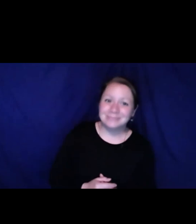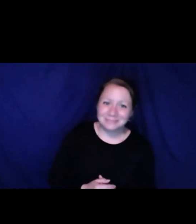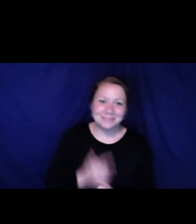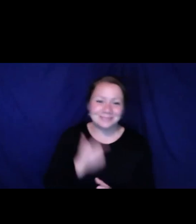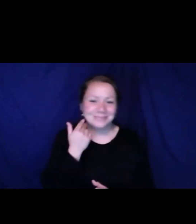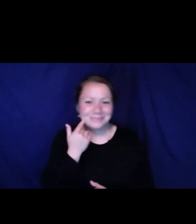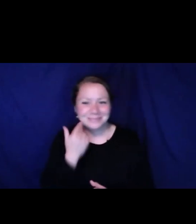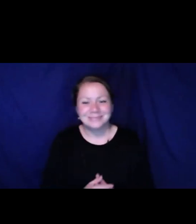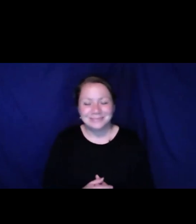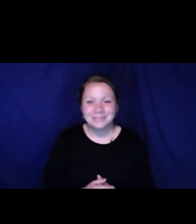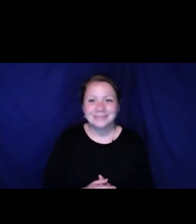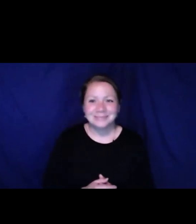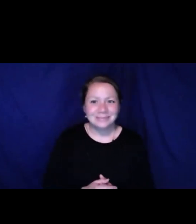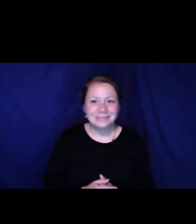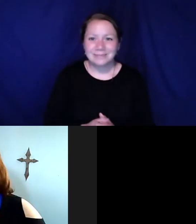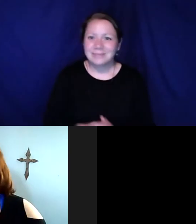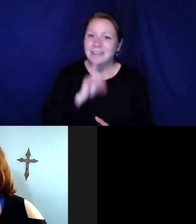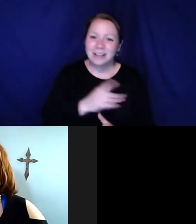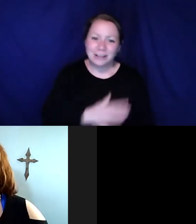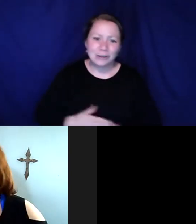enjoyed this panel. I think it is the best